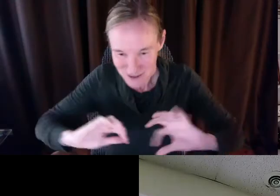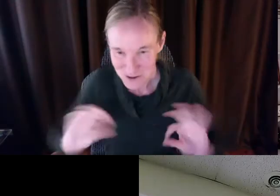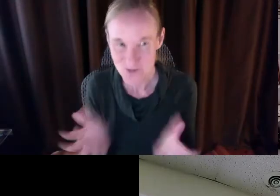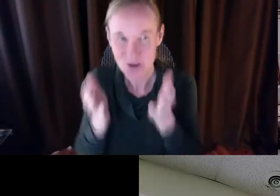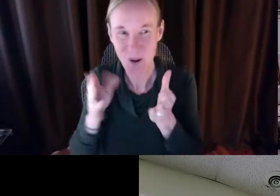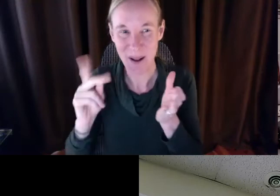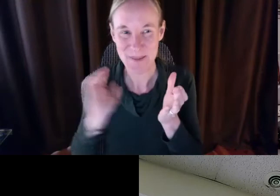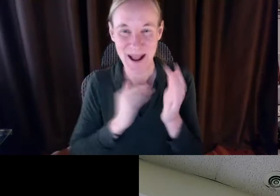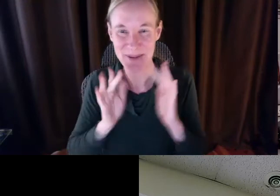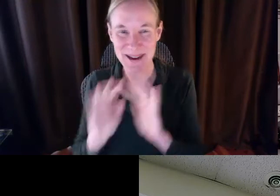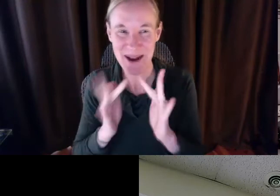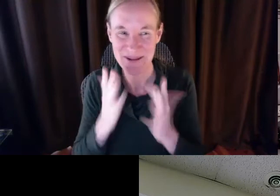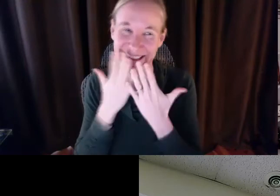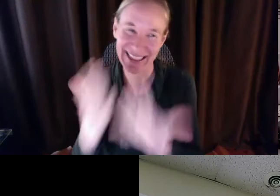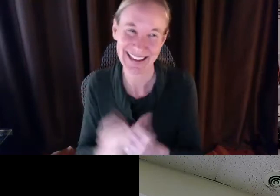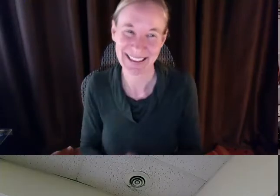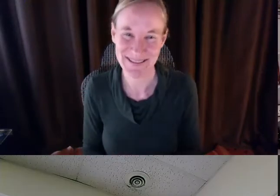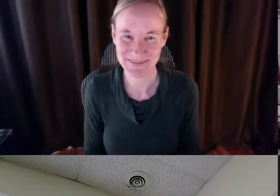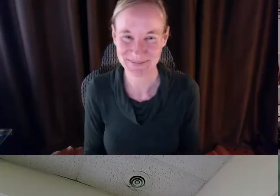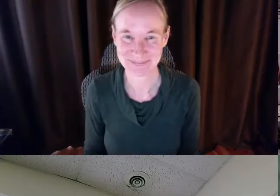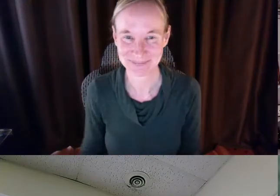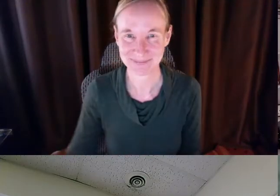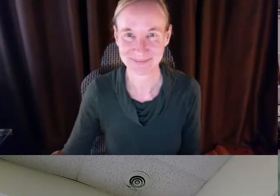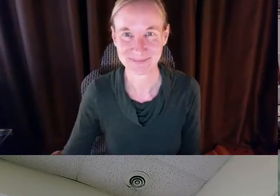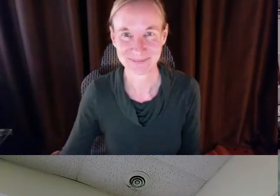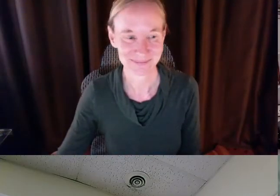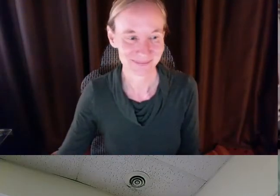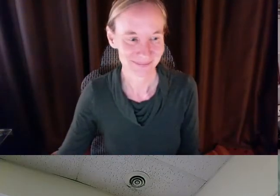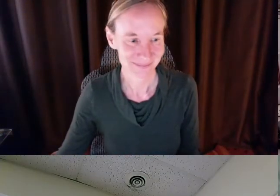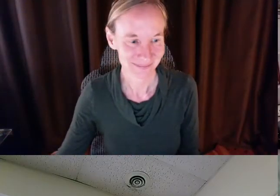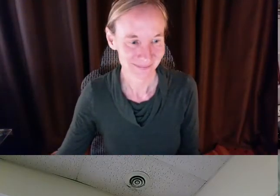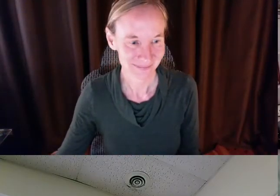much. And I look forward to working with everyone here.